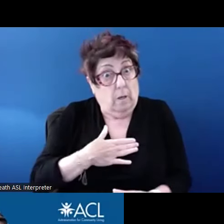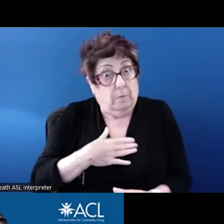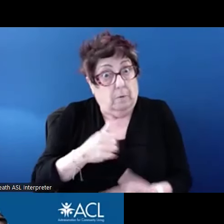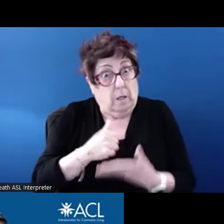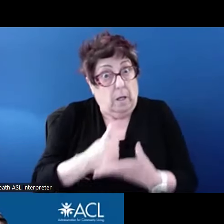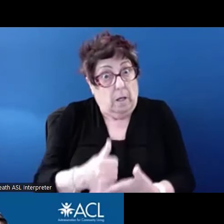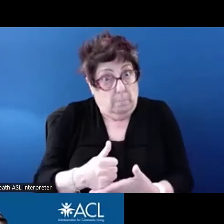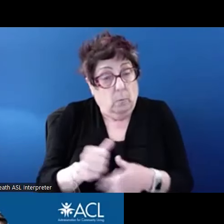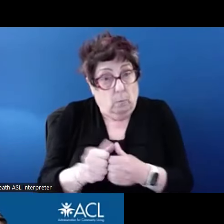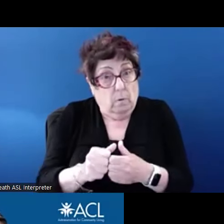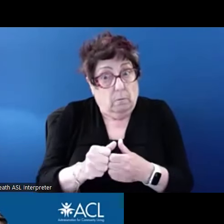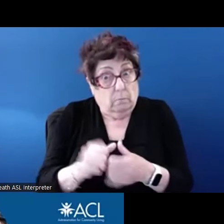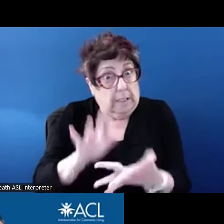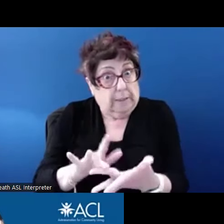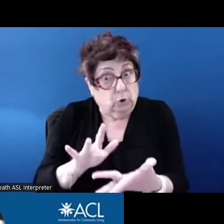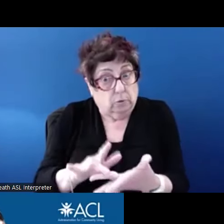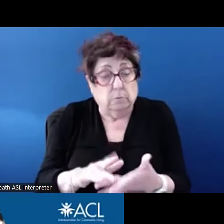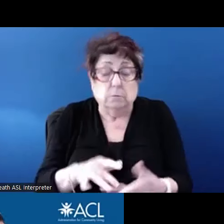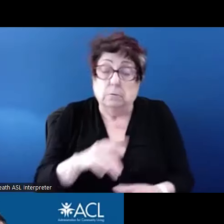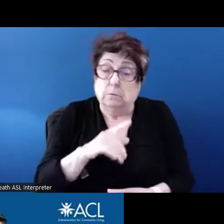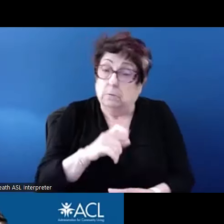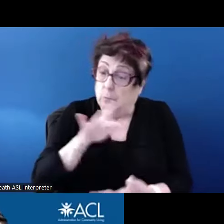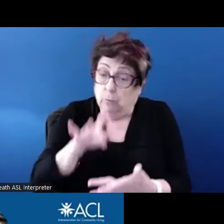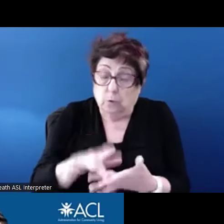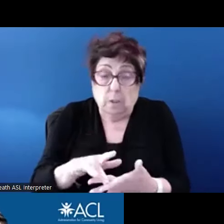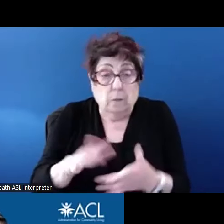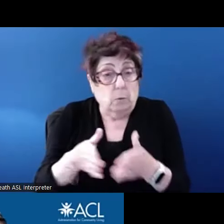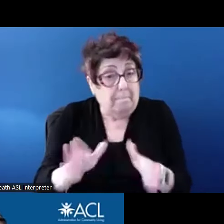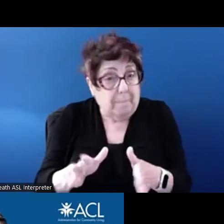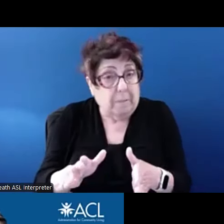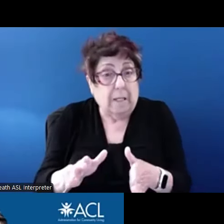out to your public housing agency and explain who you are and what you do and how you can help with